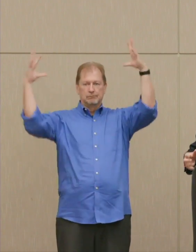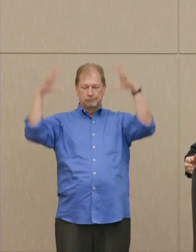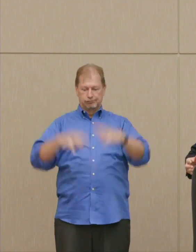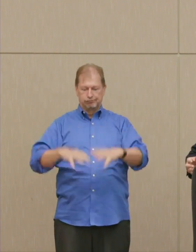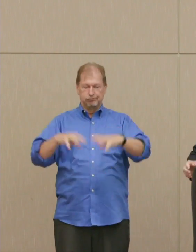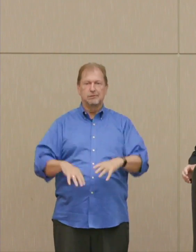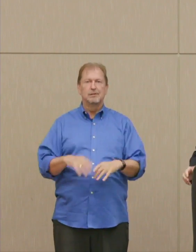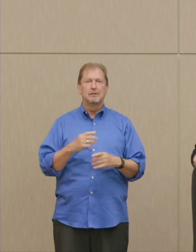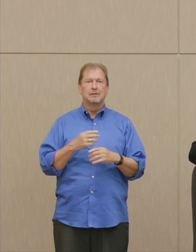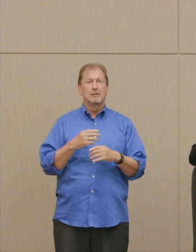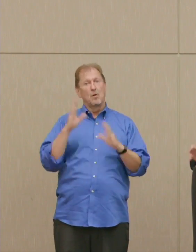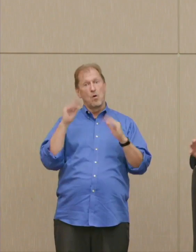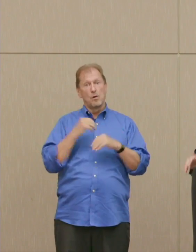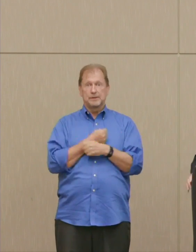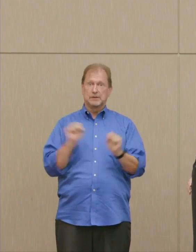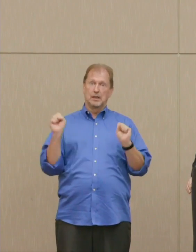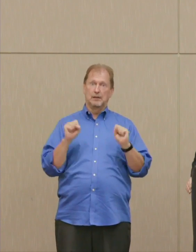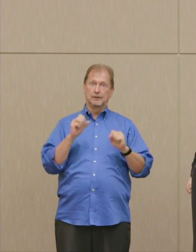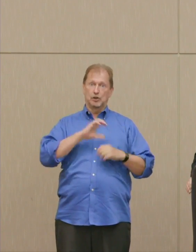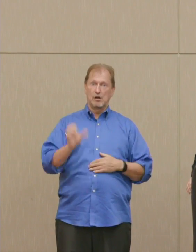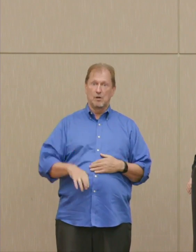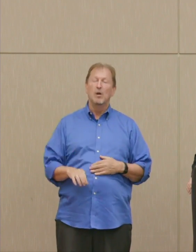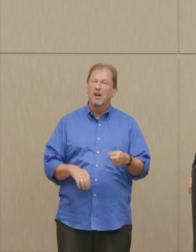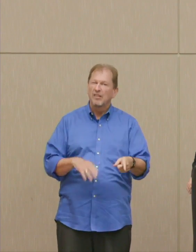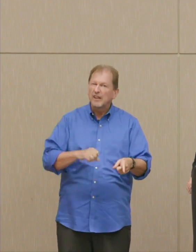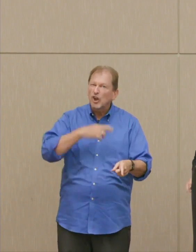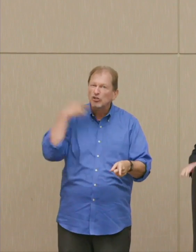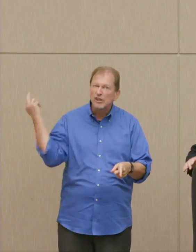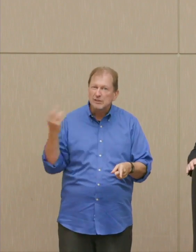Dr. Ellsberg: They took that chance, but it went all right.